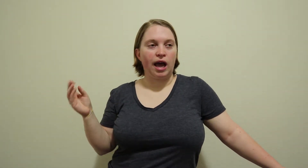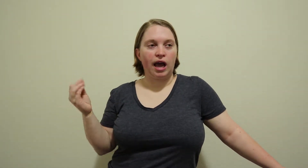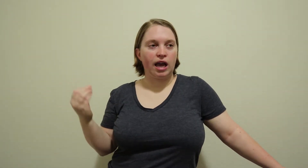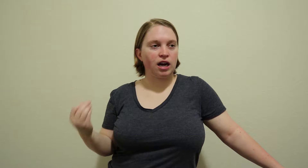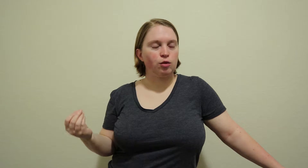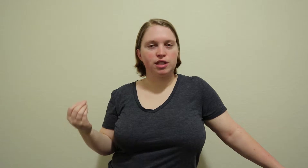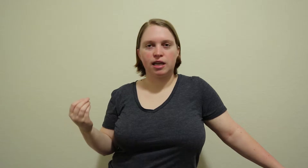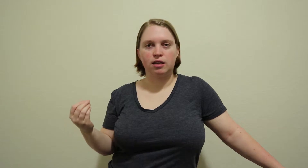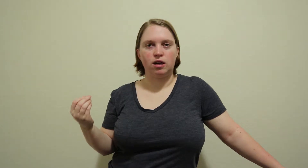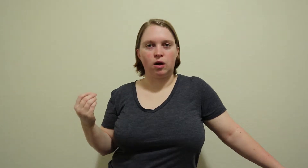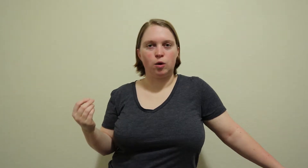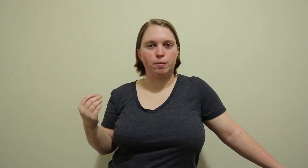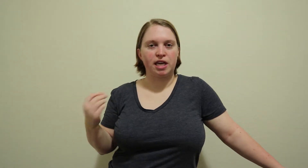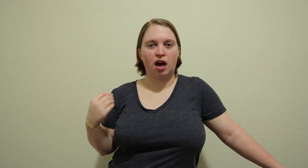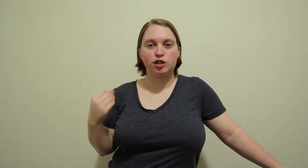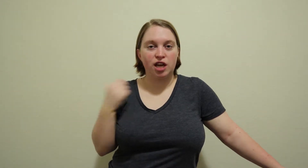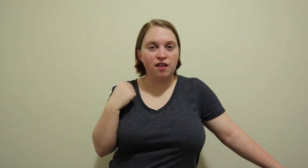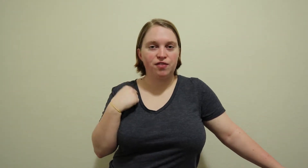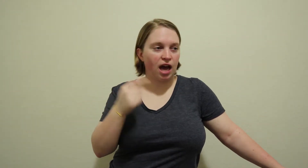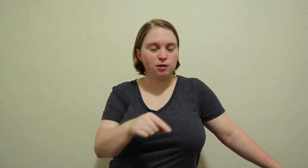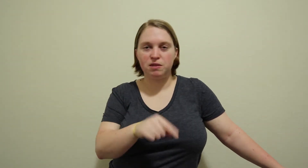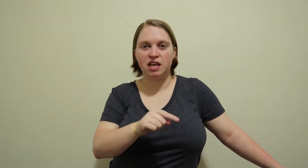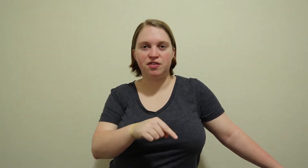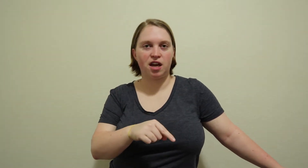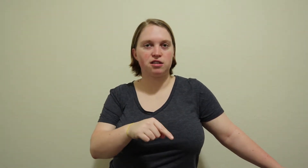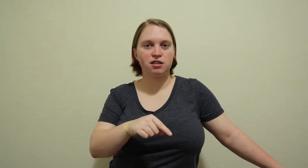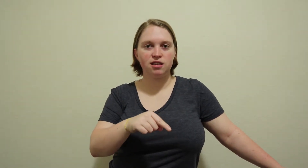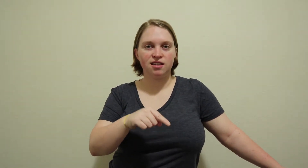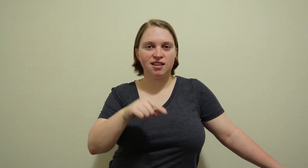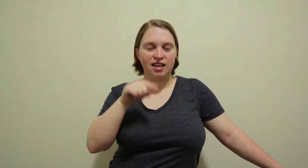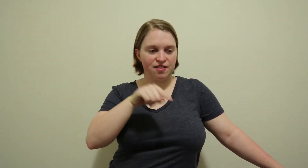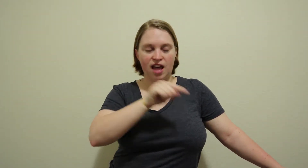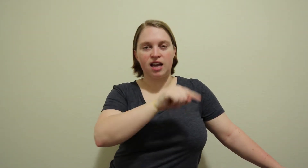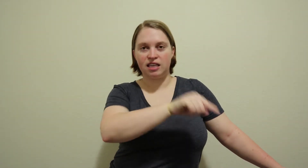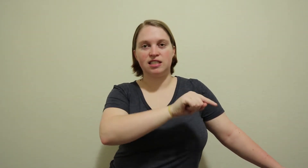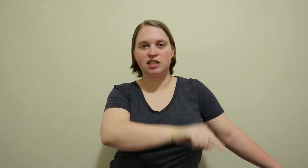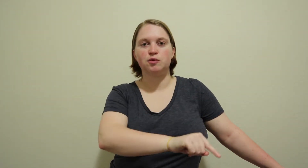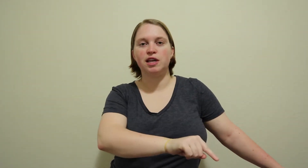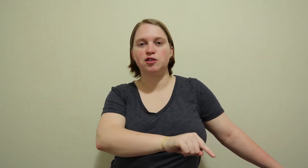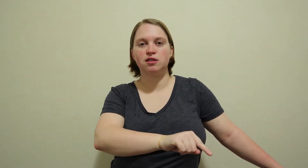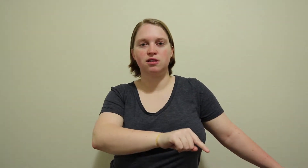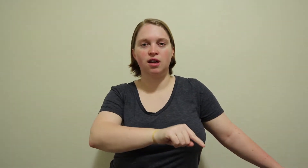and I was thinking oh my gosh if that's me in there in that, his situation